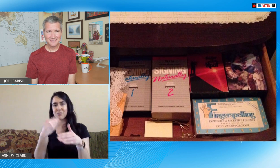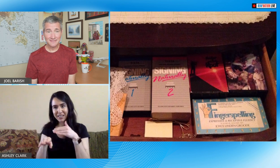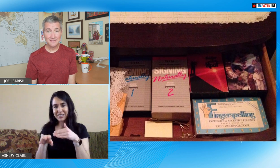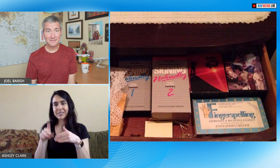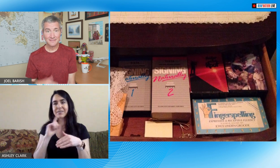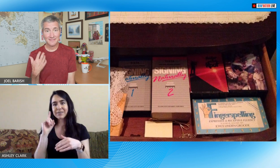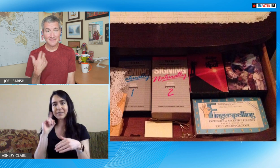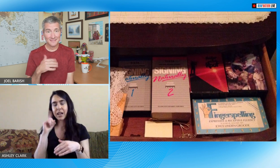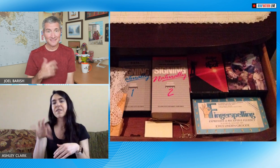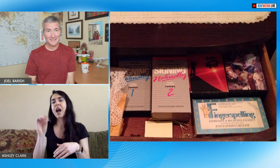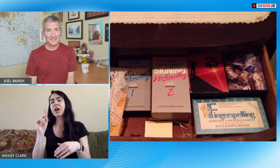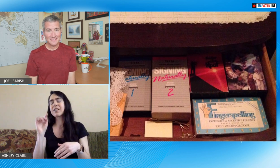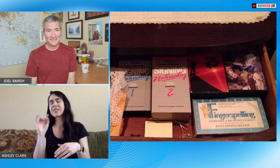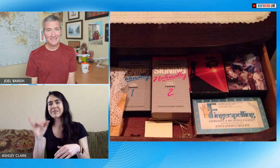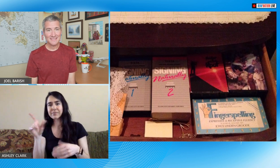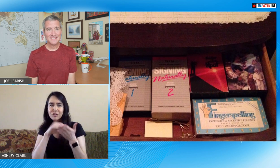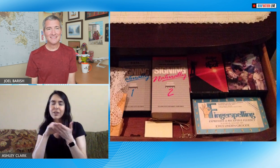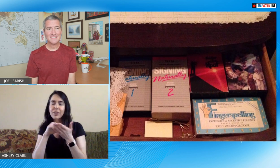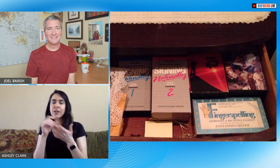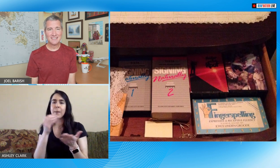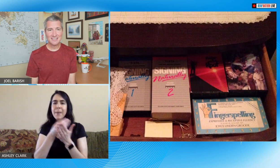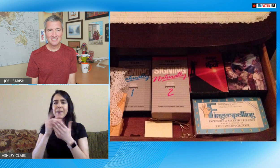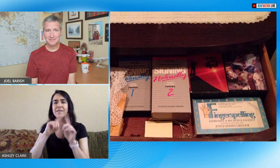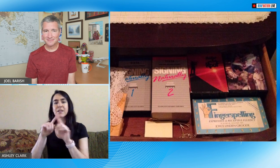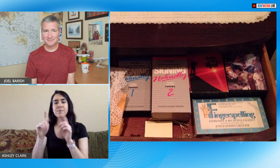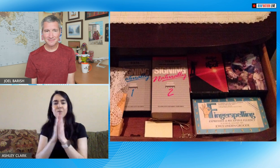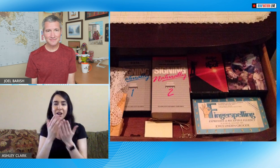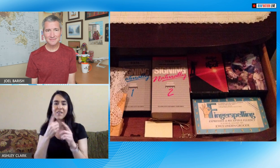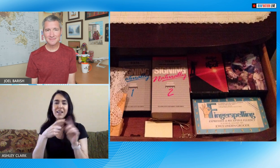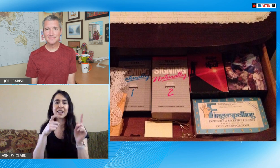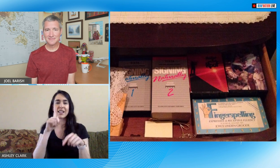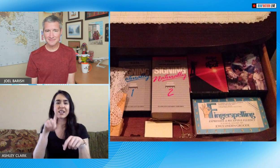because that was from my parents learning sign language when they learned